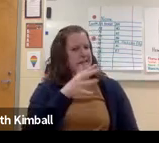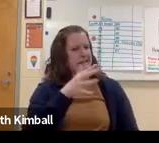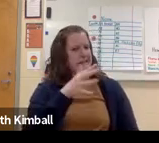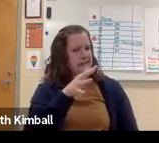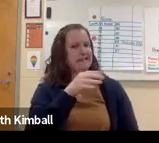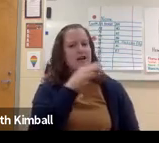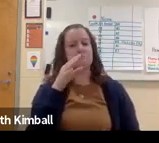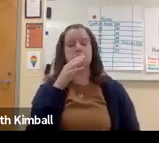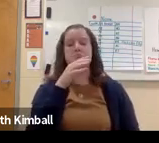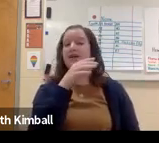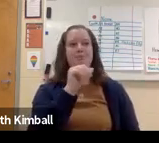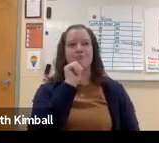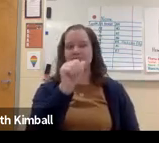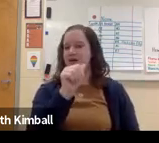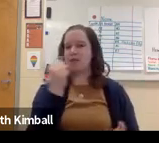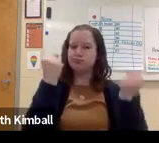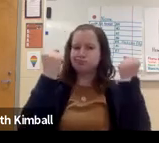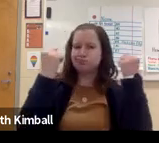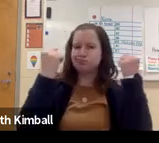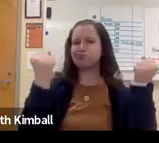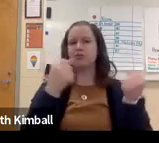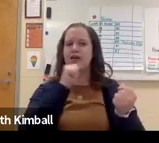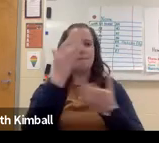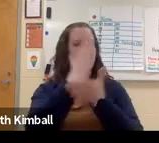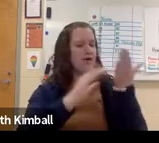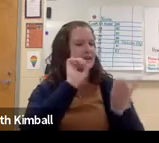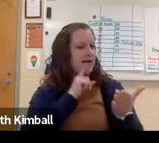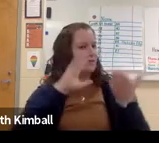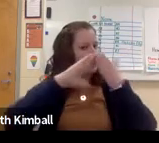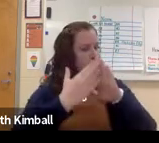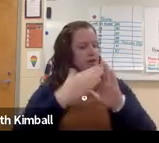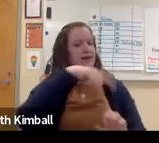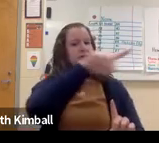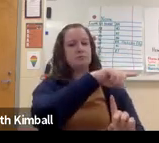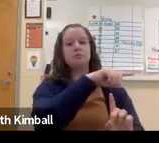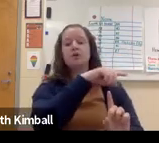viewing it from a medical perspective, and just in terms of their loss of hearing